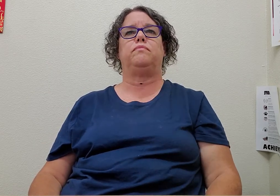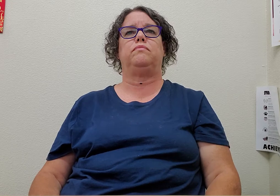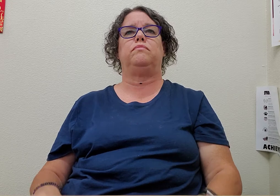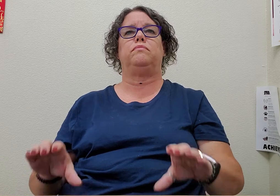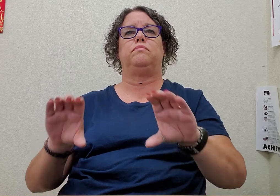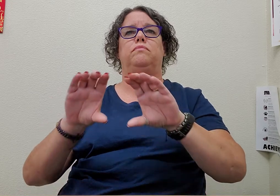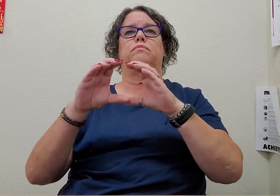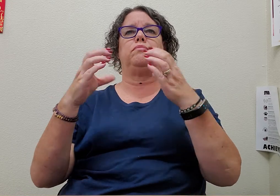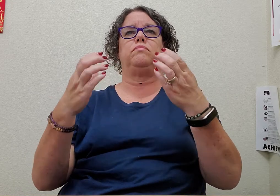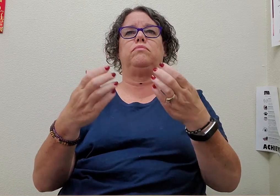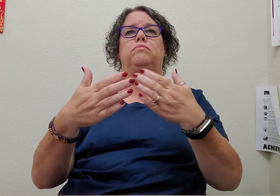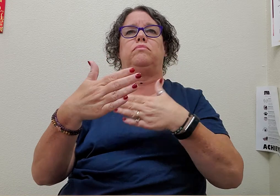classroom